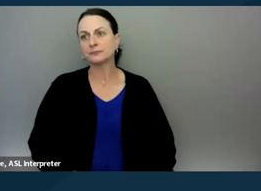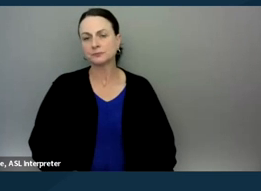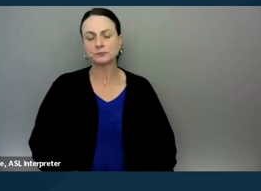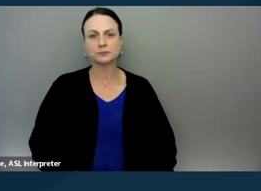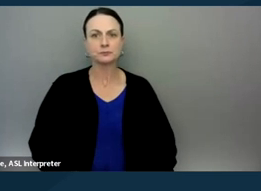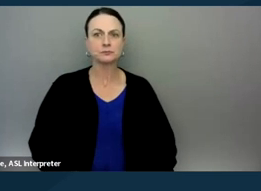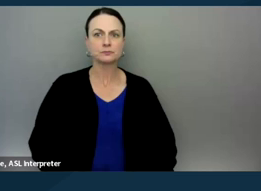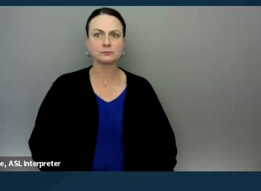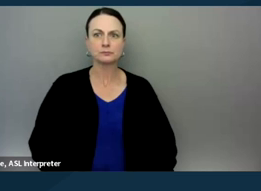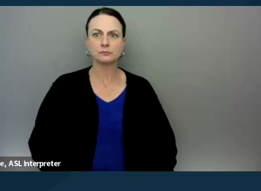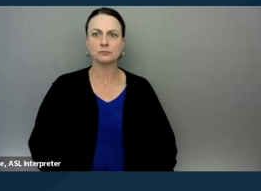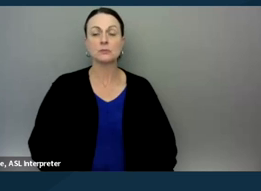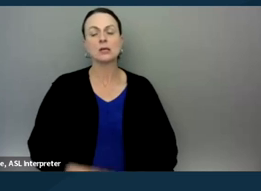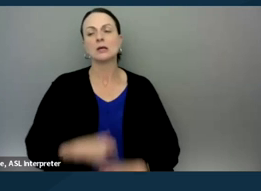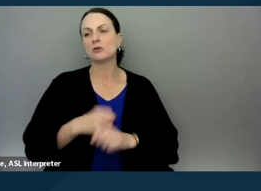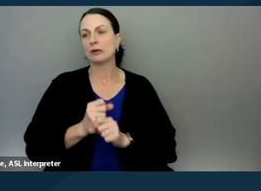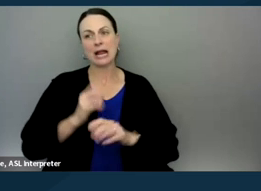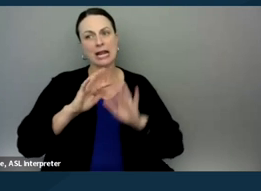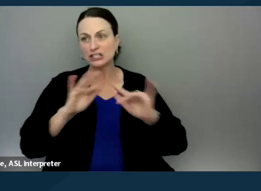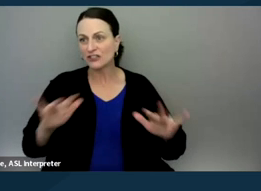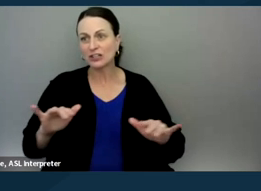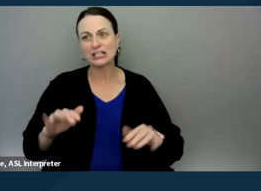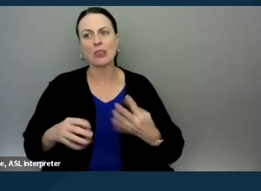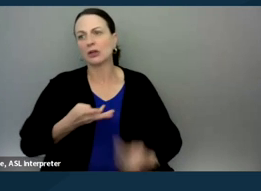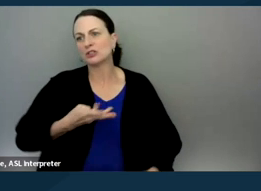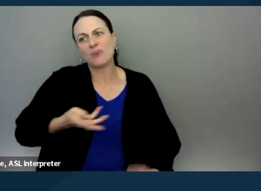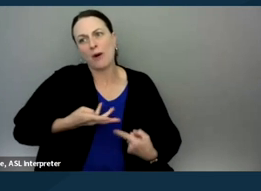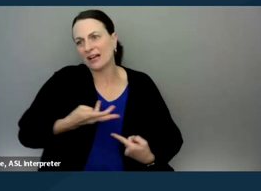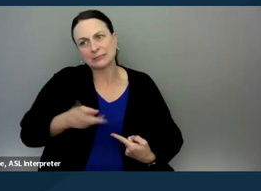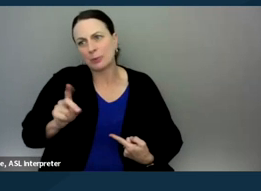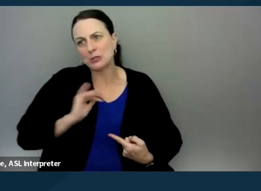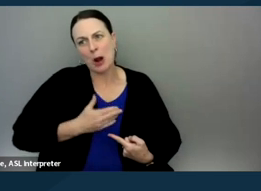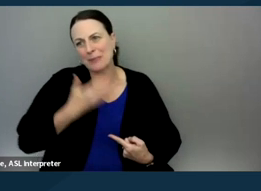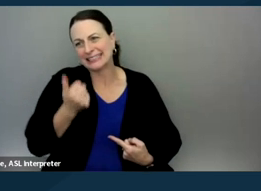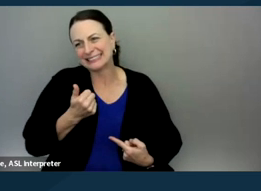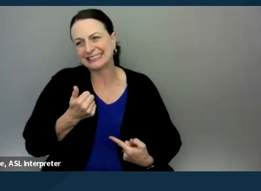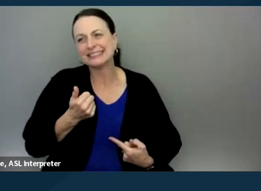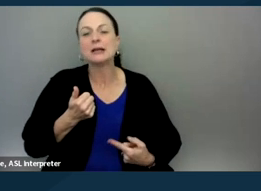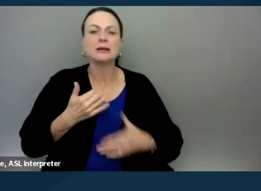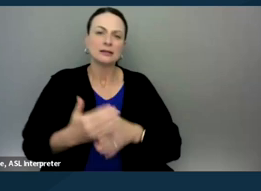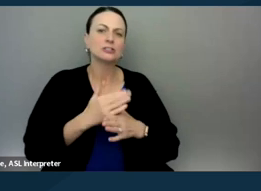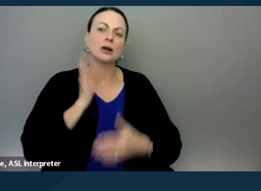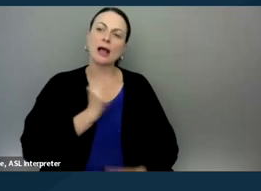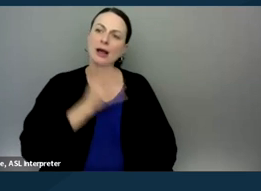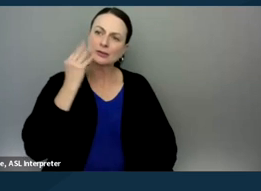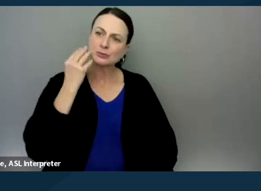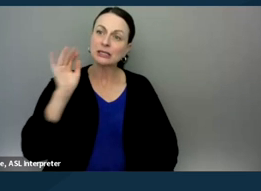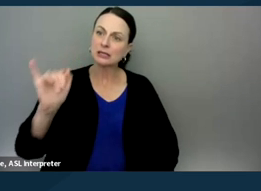you know, creating as much diversity among, there's only four of us, but we do our best, and sharing our experiences in that regard as well,